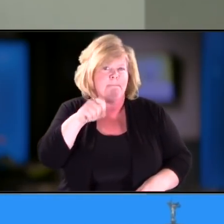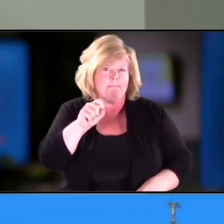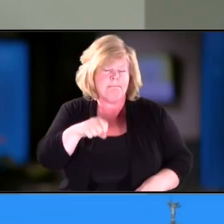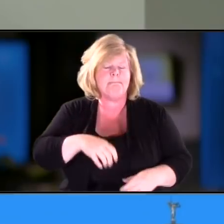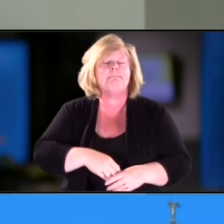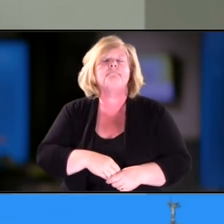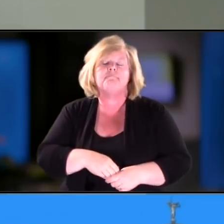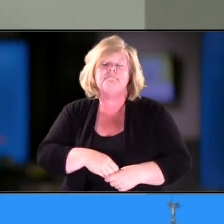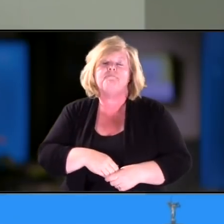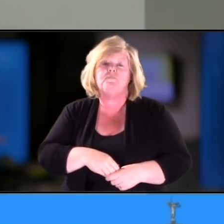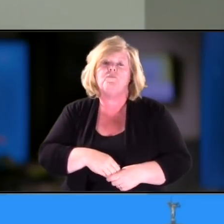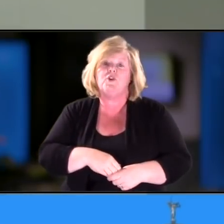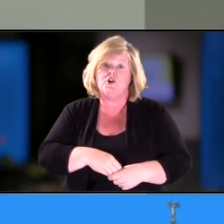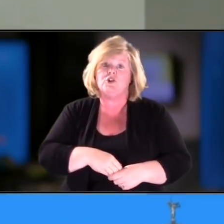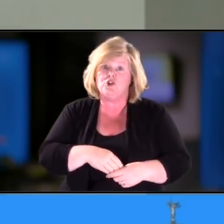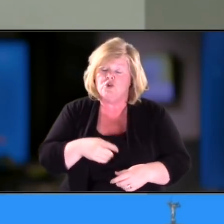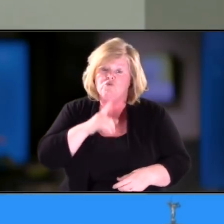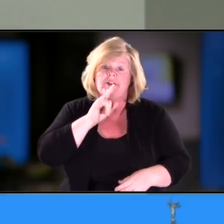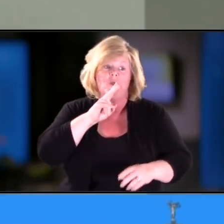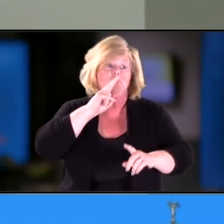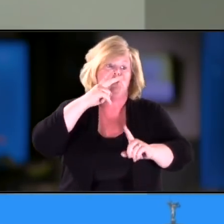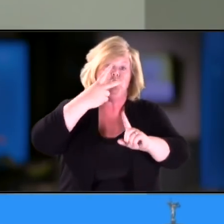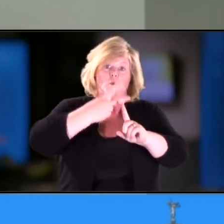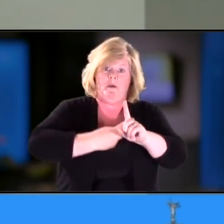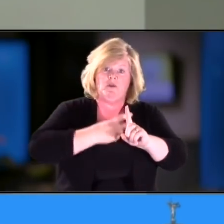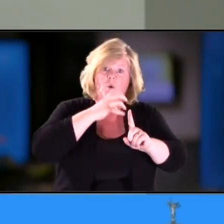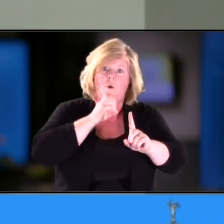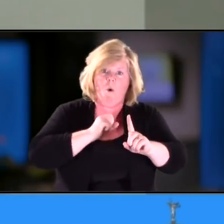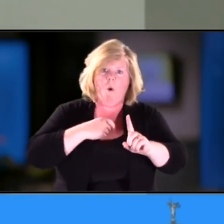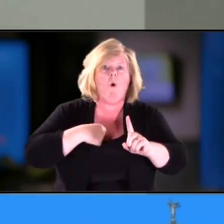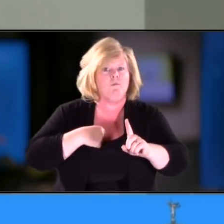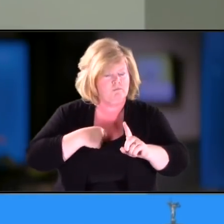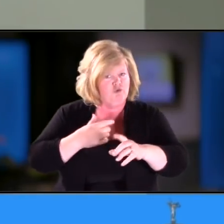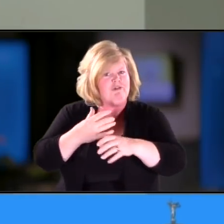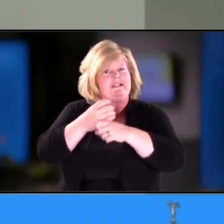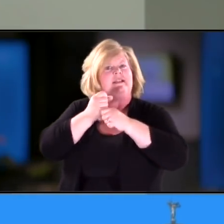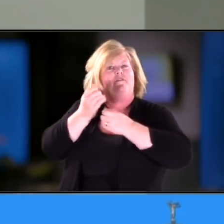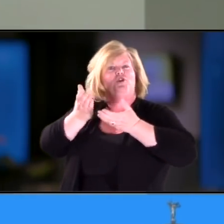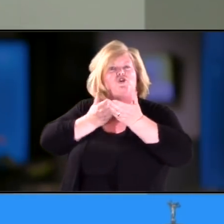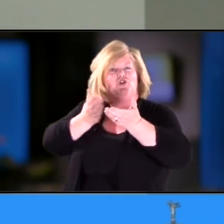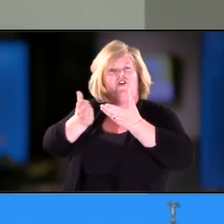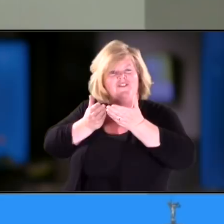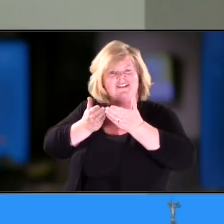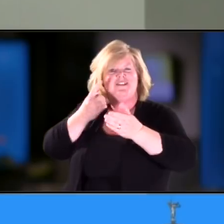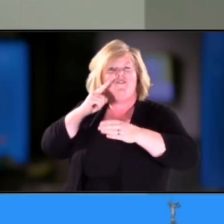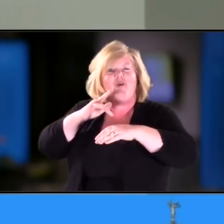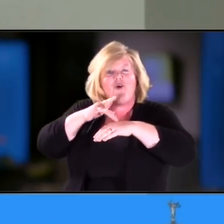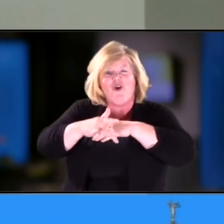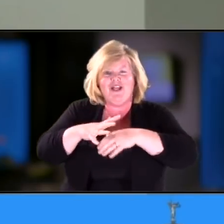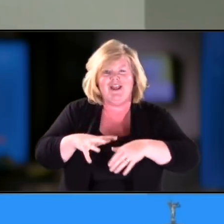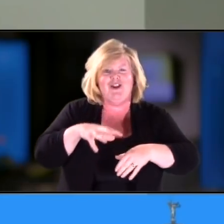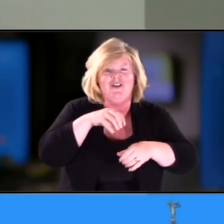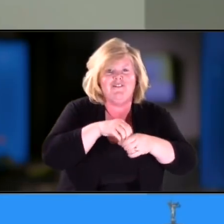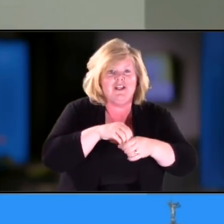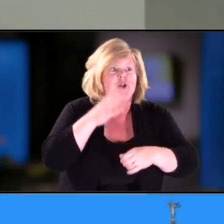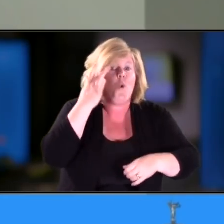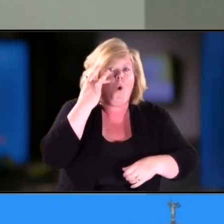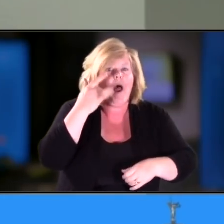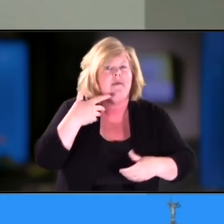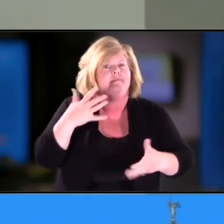She started with early intervention services by two months-old. I knew about her disabilities while I was pregnant so we were able to anticipate those